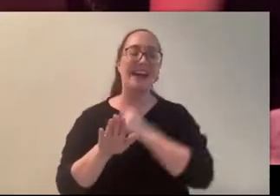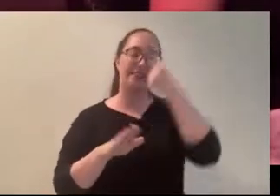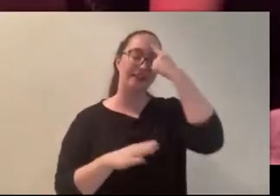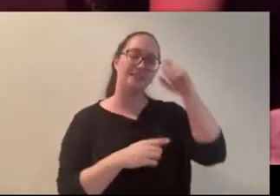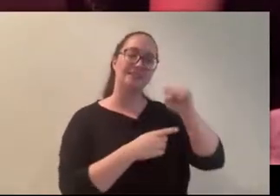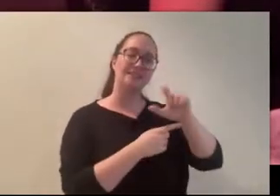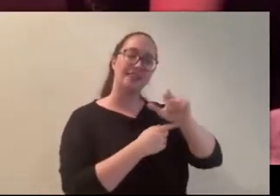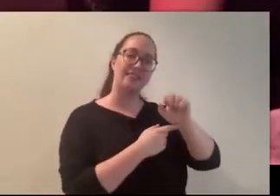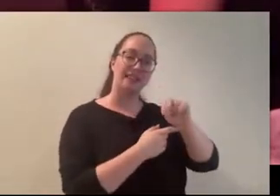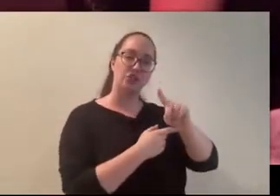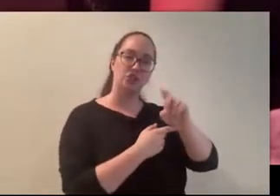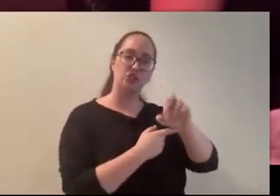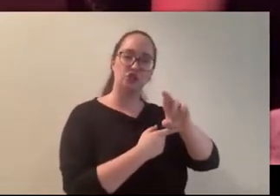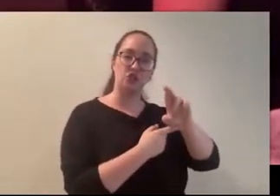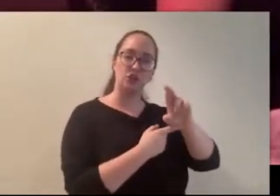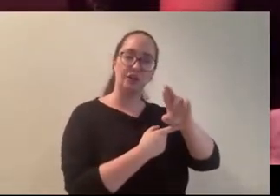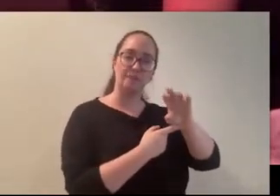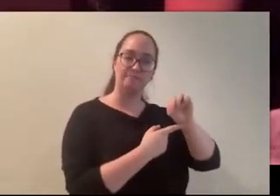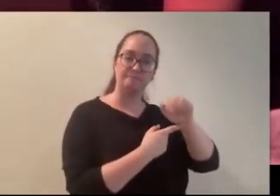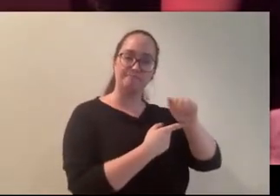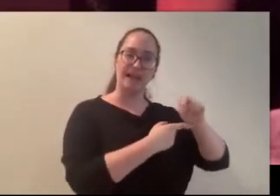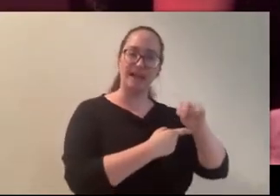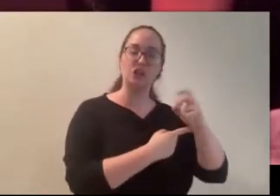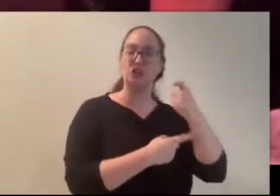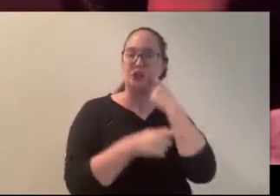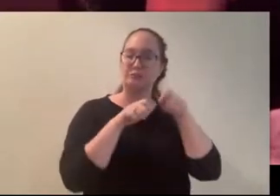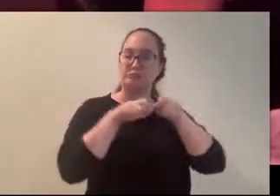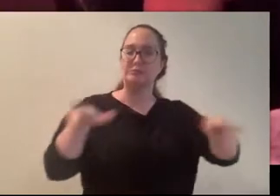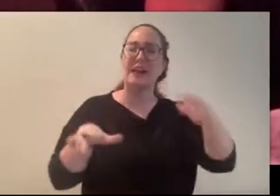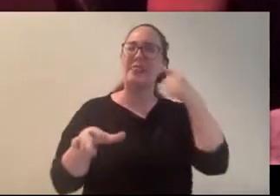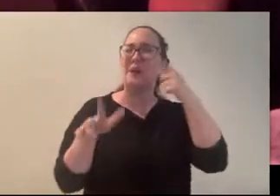I think the audio is a little bit sketch on that, but it could be my ears. So everyone